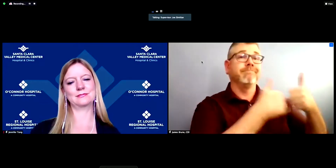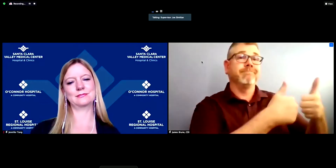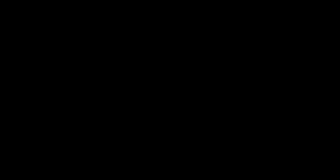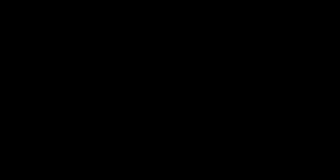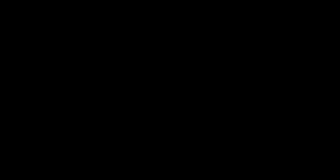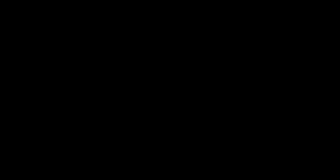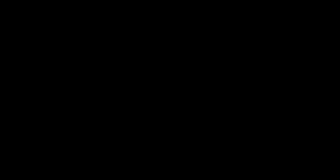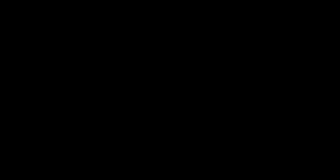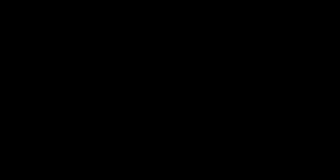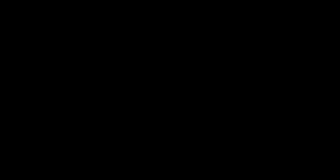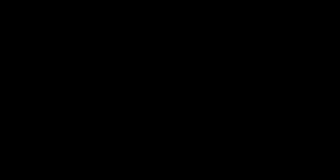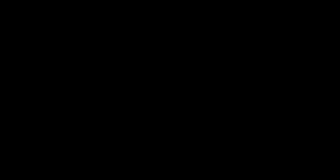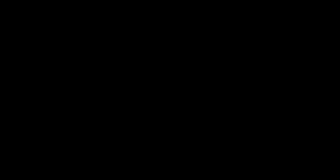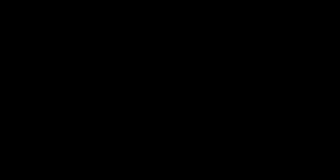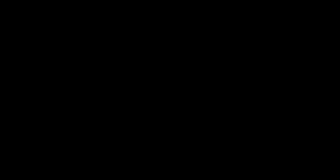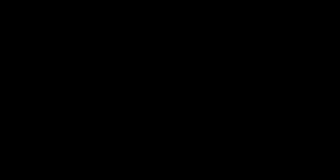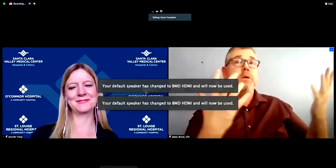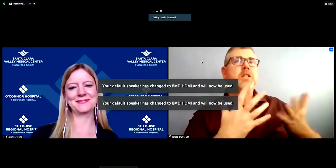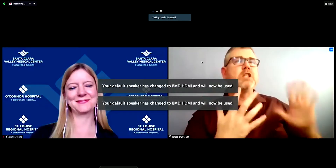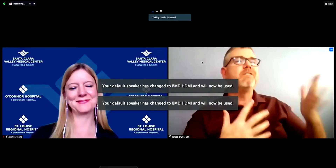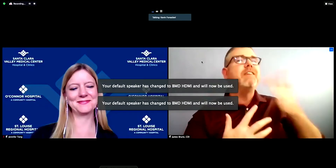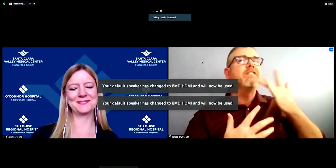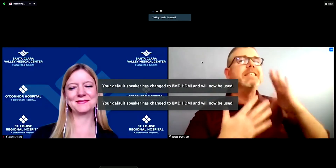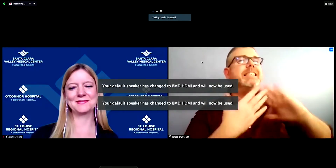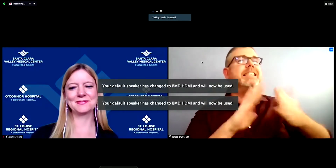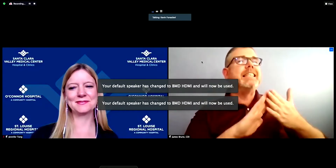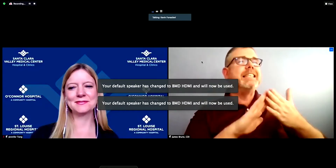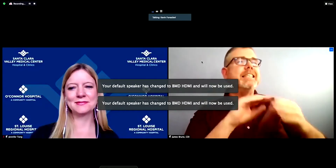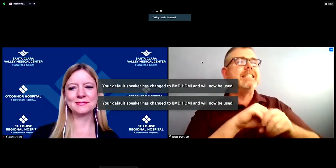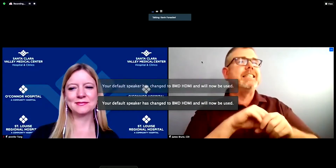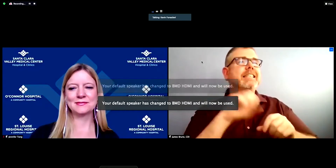Media question: oh geez it might be Mountain View. um I just want to make